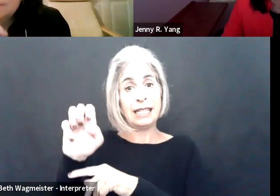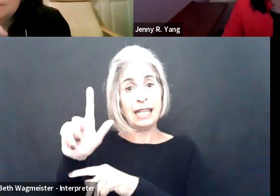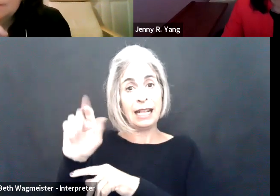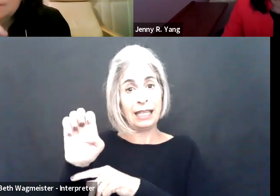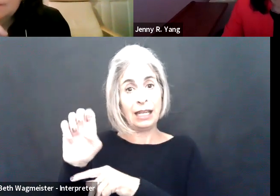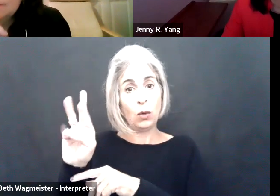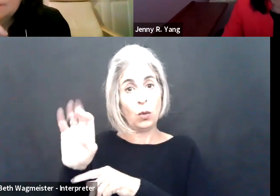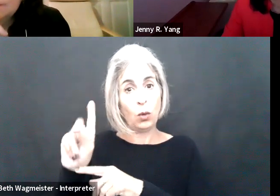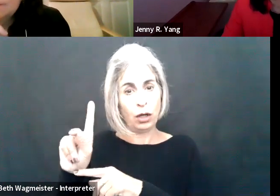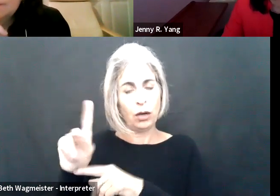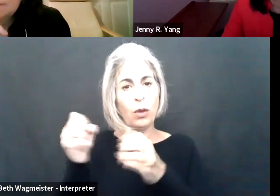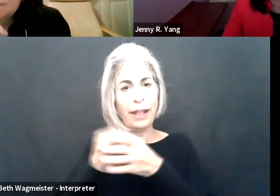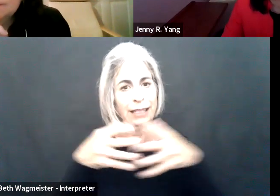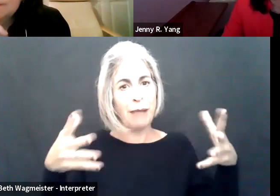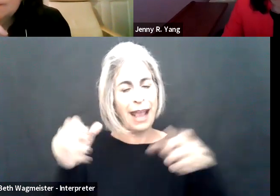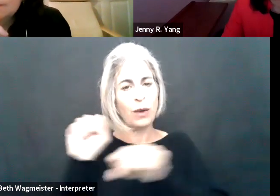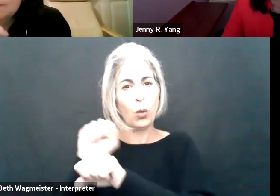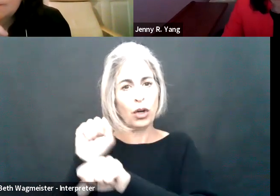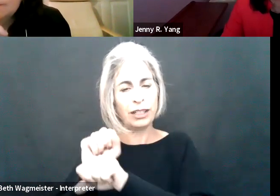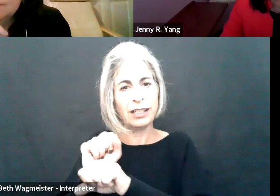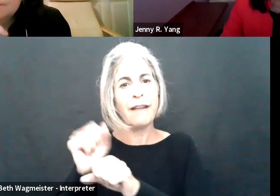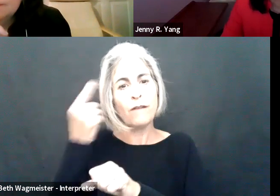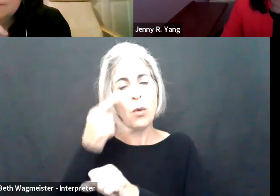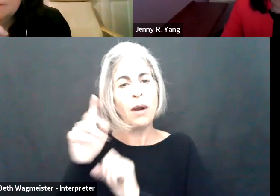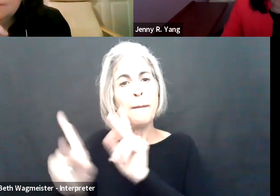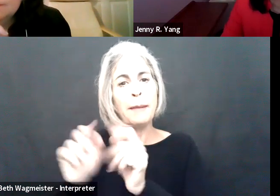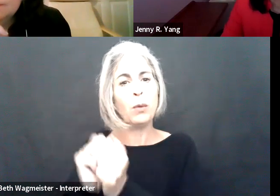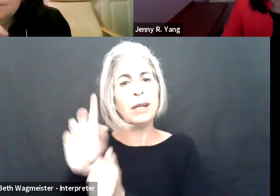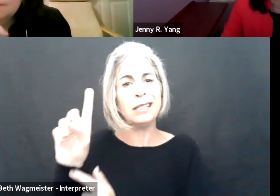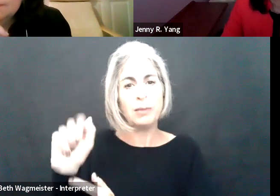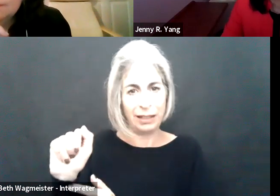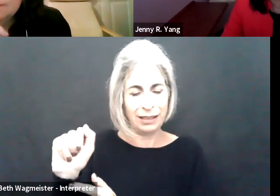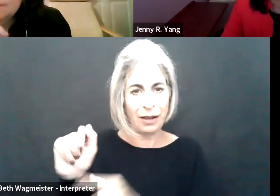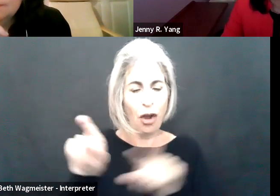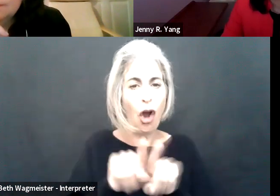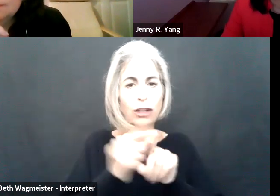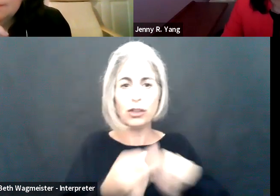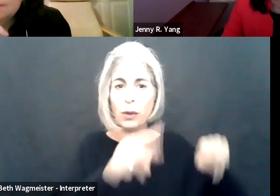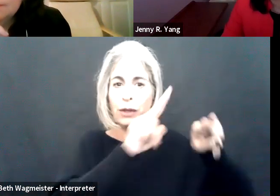for the future. opportunity to expand employment Increased telework presents an